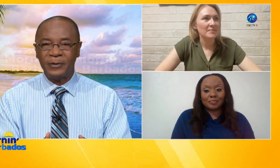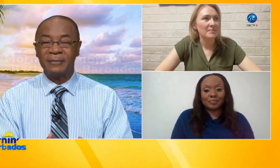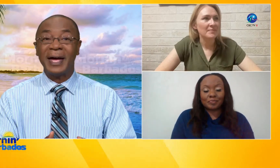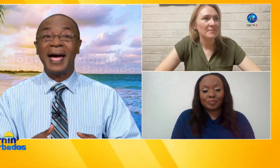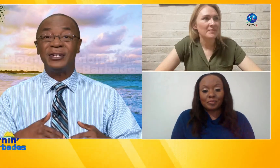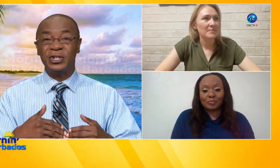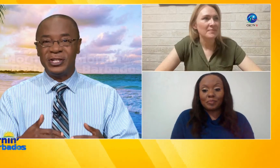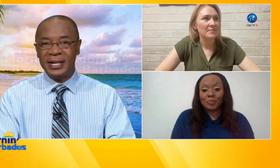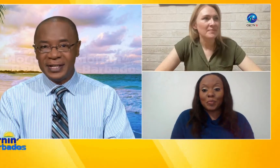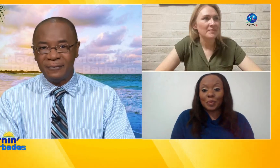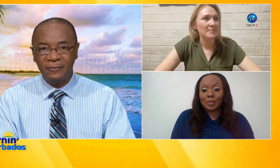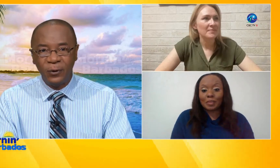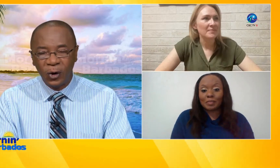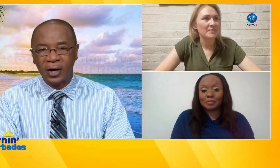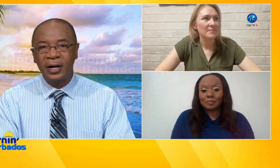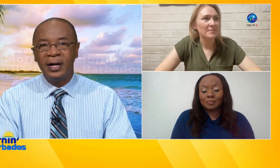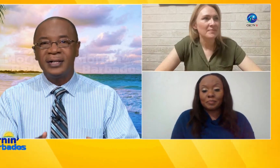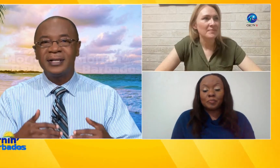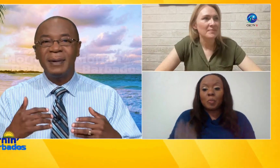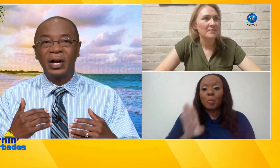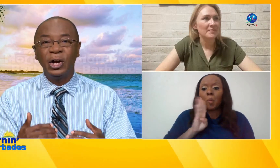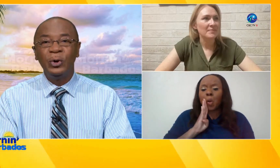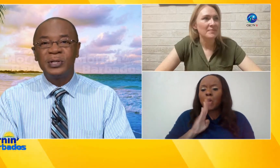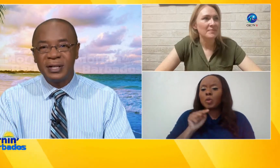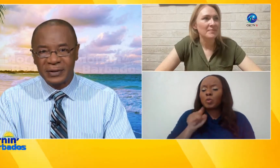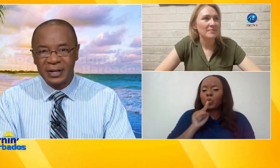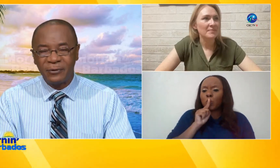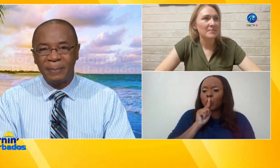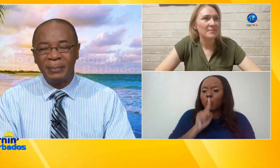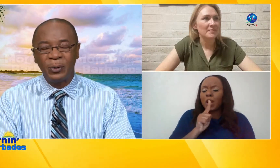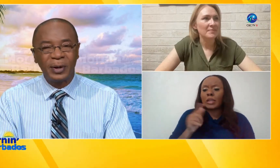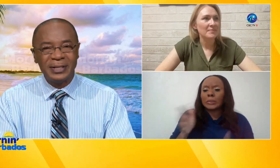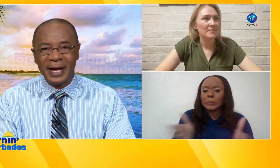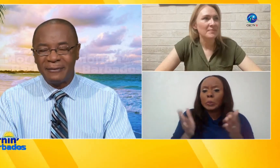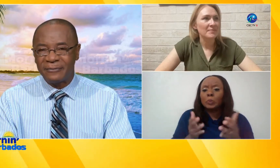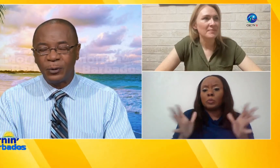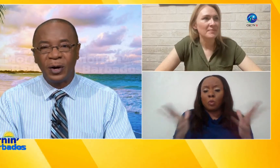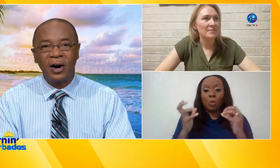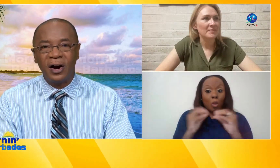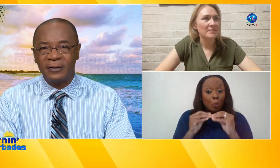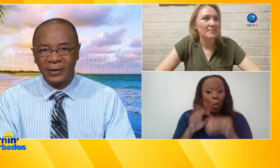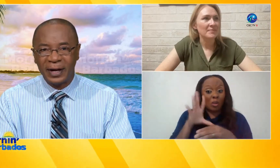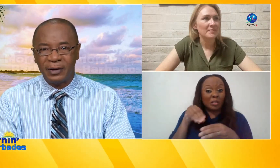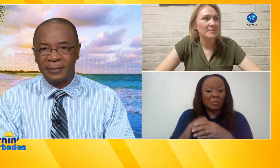Forefront of agitating for some inclusivity for people who are deaf who are hard of